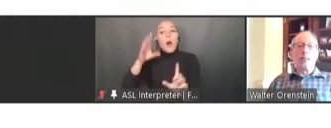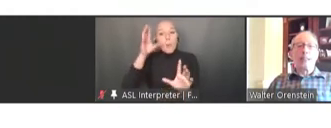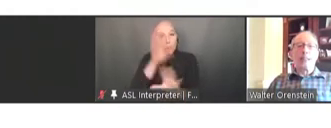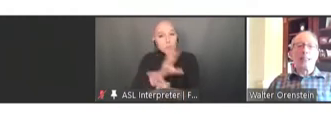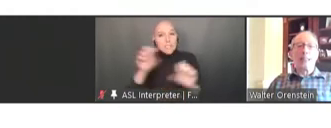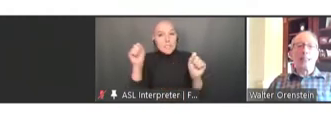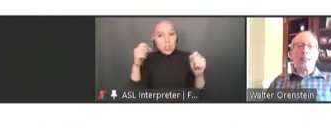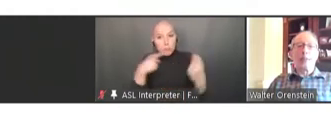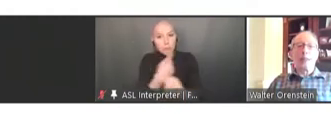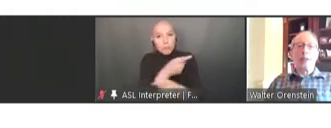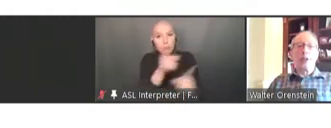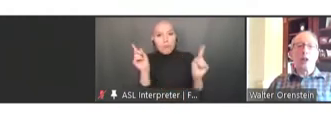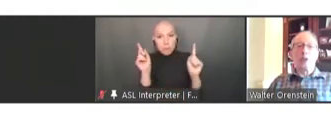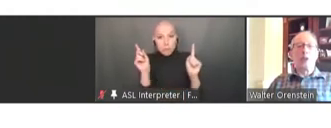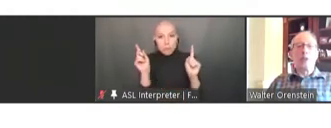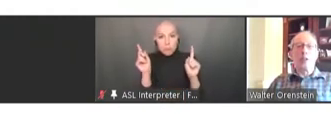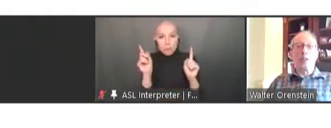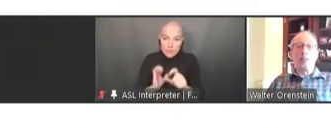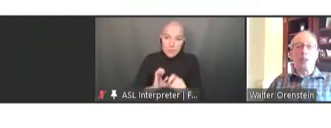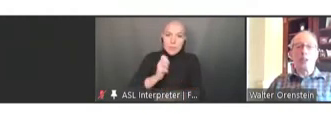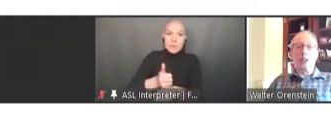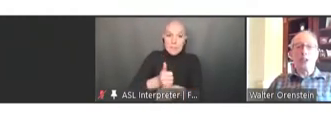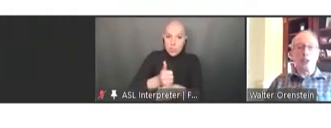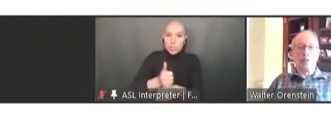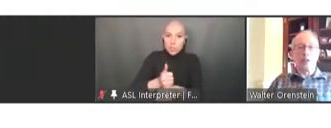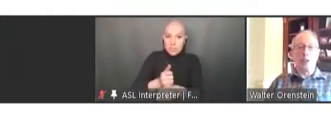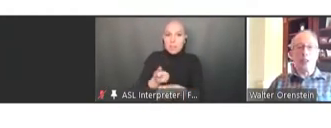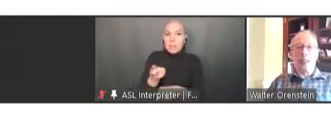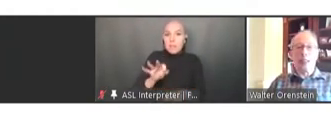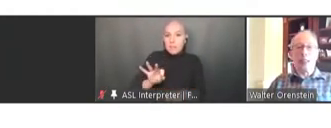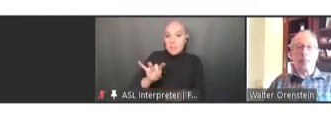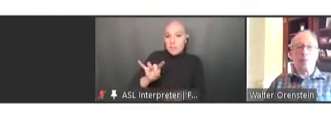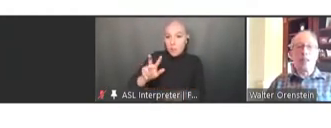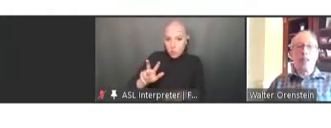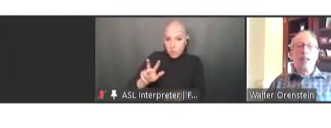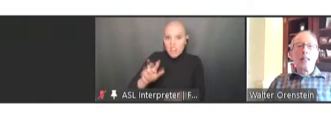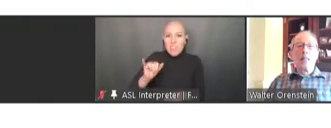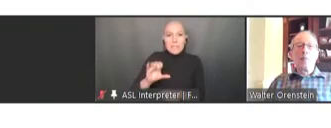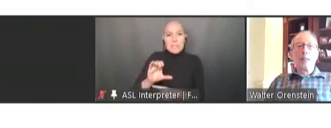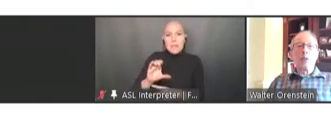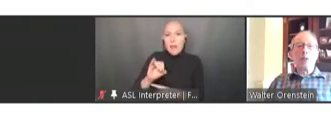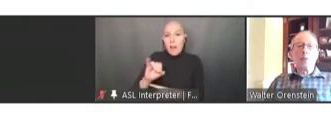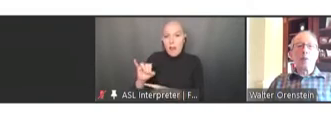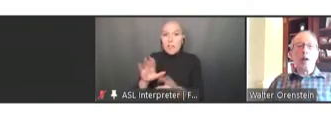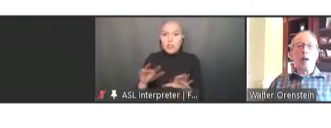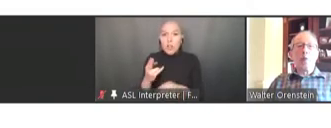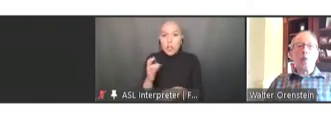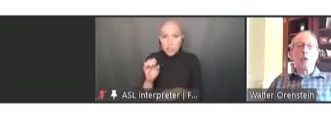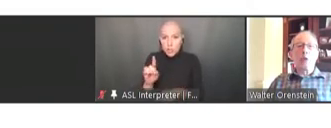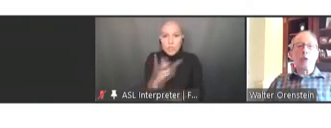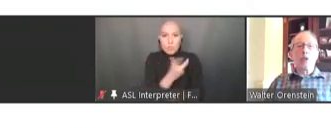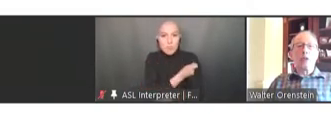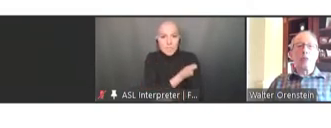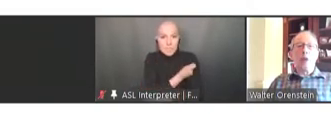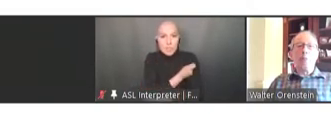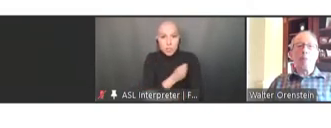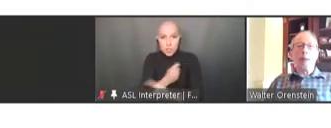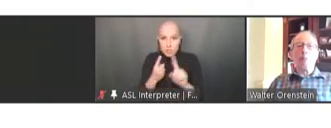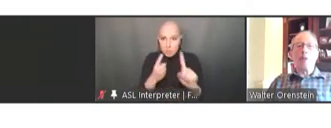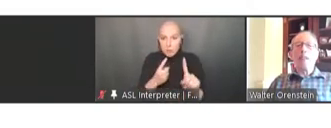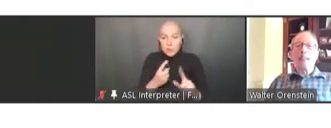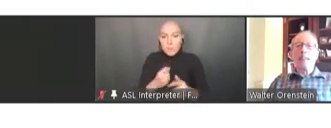in 1993, the Childhood Immunization Initiative, or CII. The measles resurgence and white paper